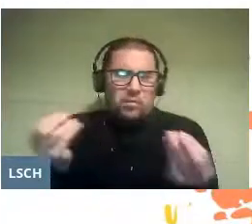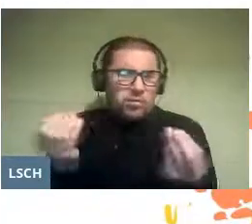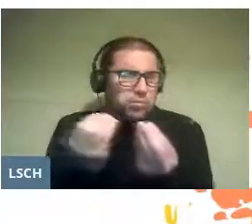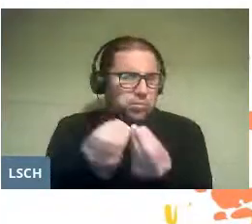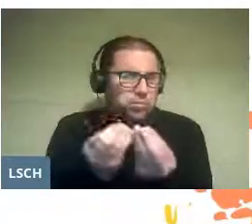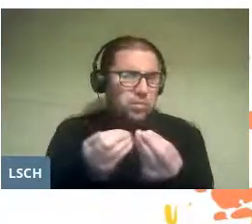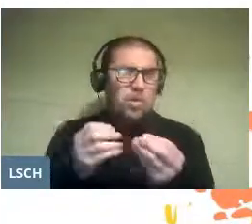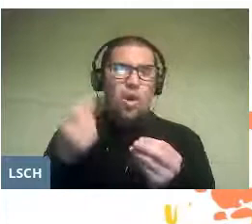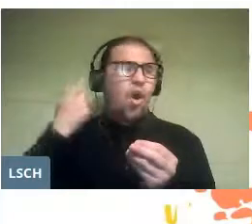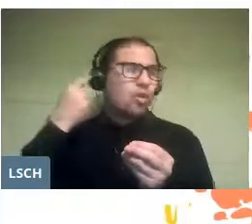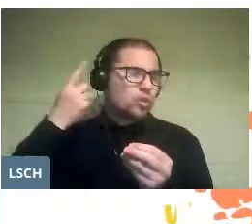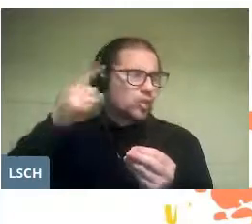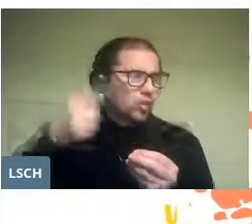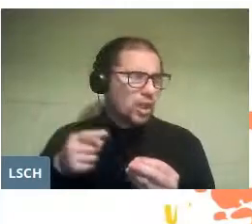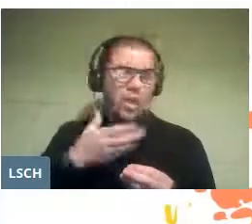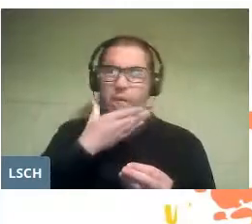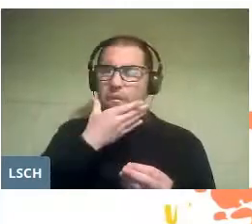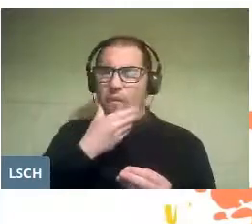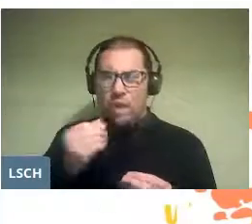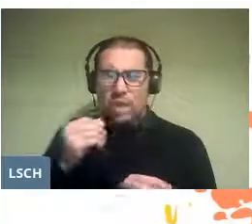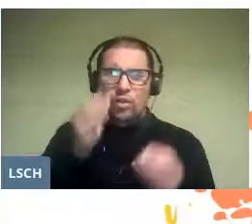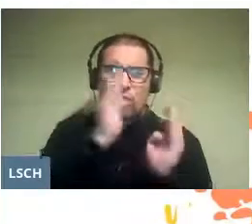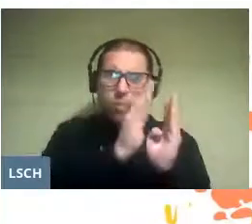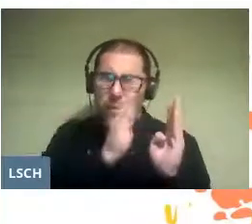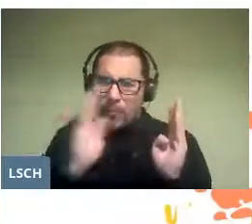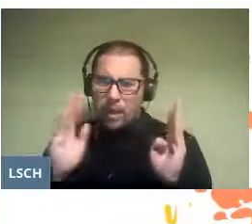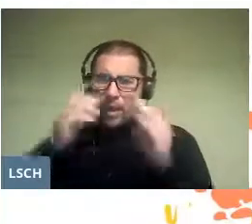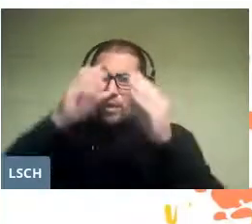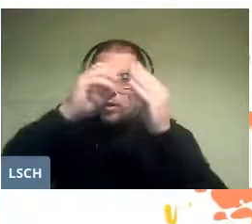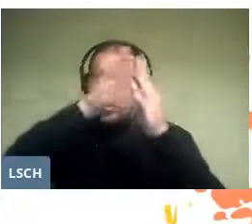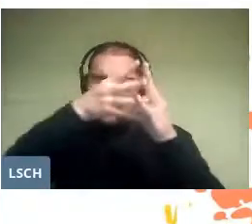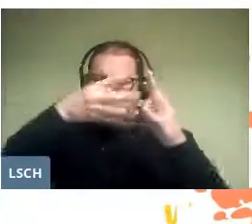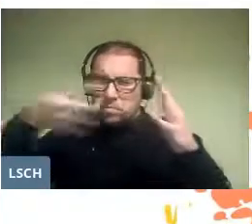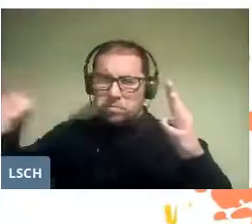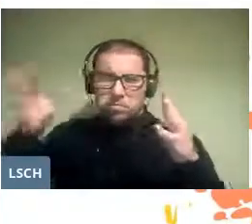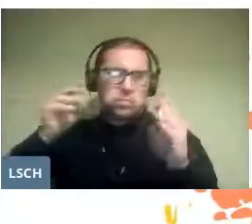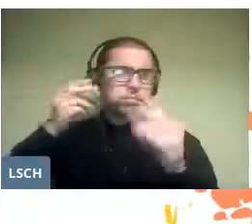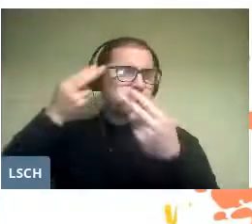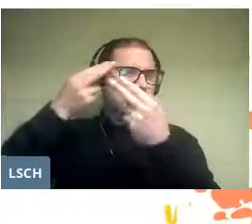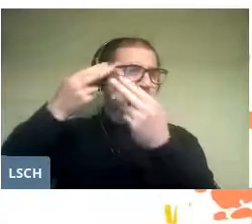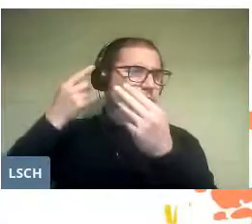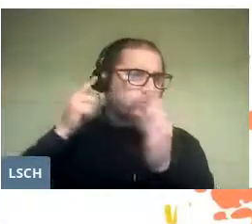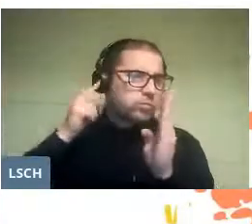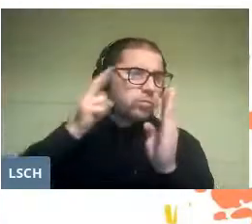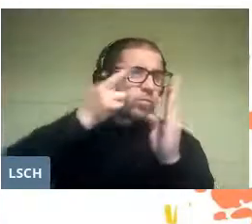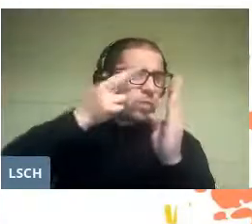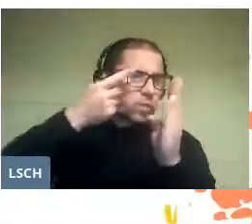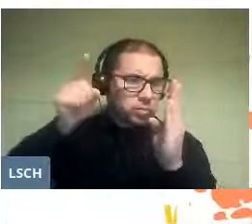of melodies and harmonies ordered to produce a beautiful score.